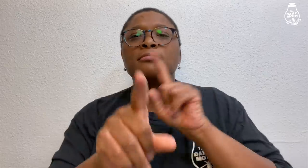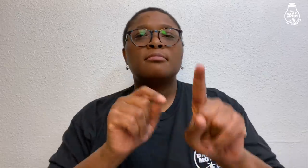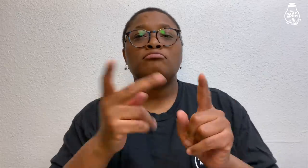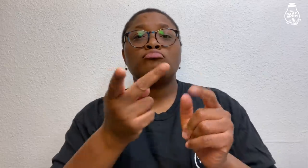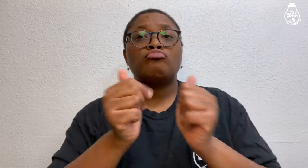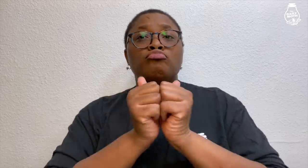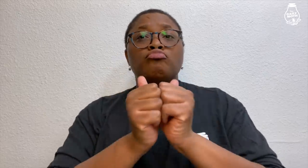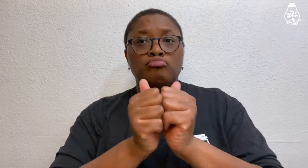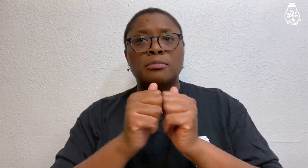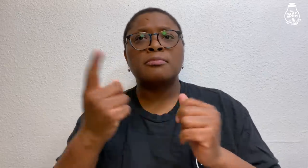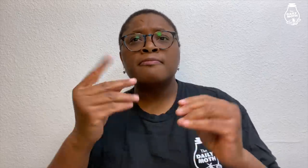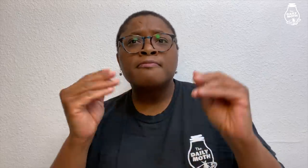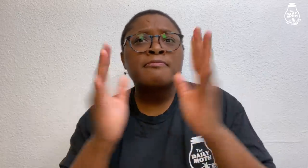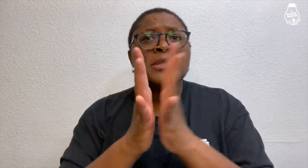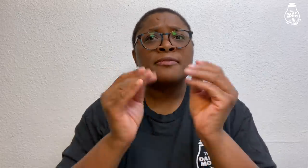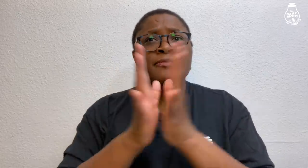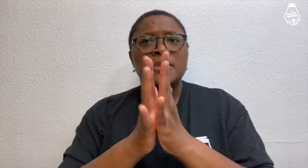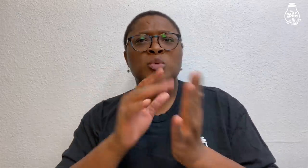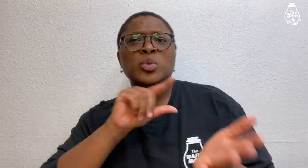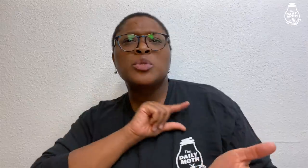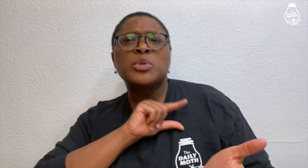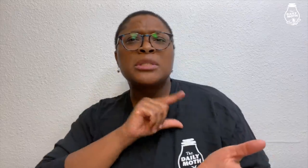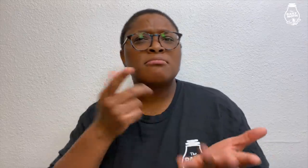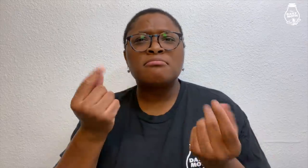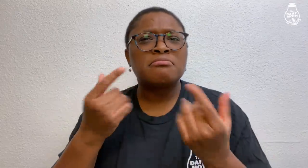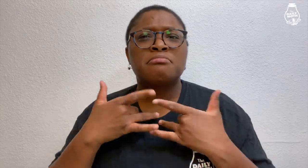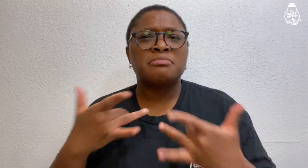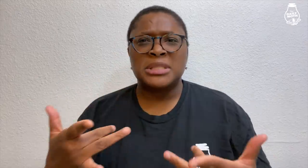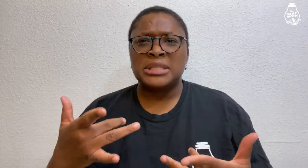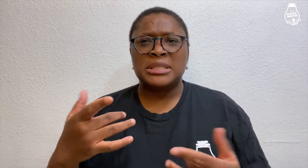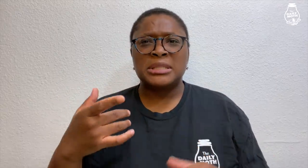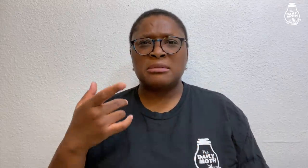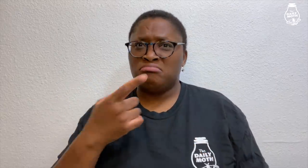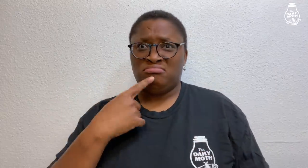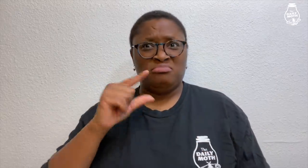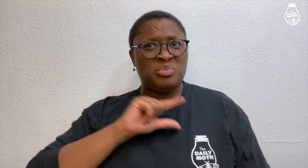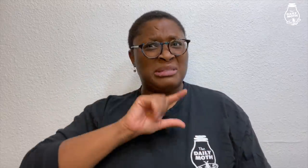The DA asked her about her relationship with Grant and if they had gotten in any fights with Grant and what Grant's typical behavior is.